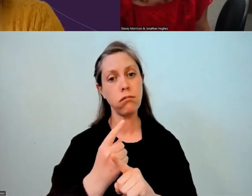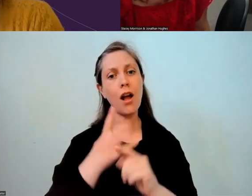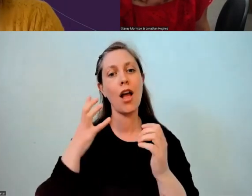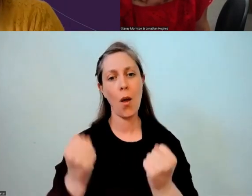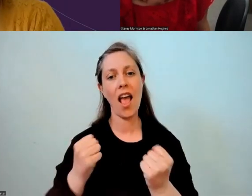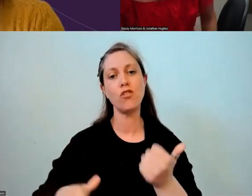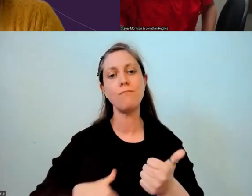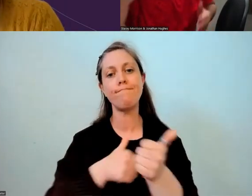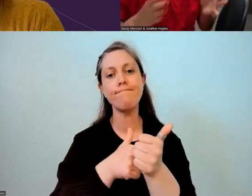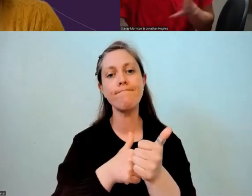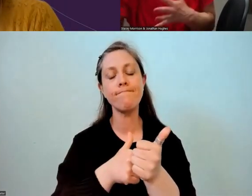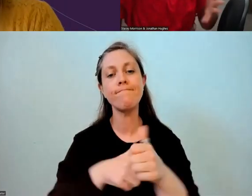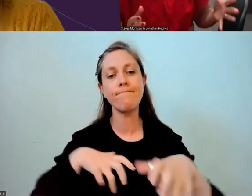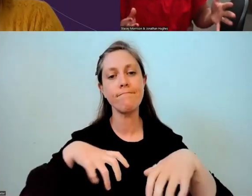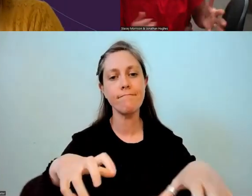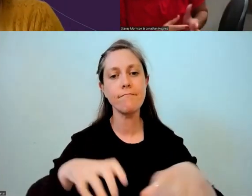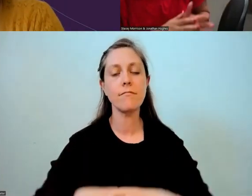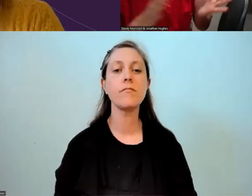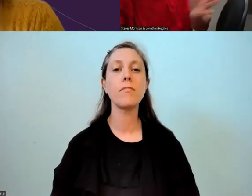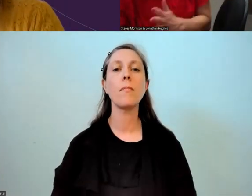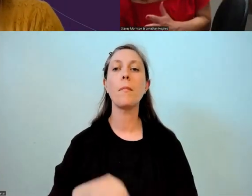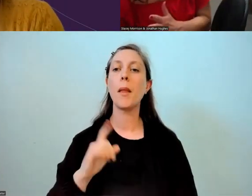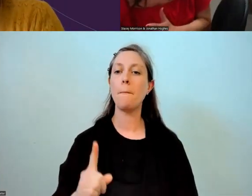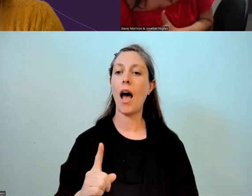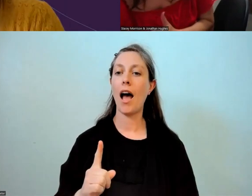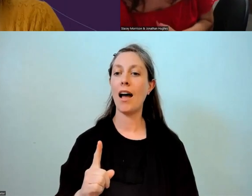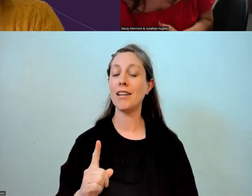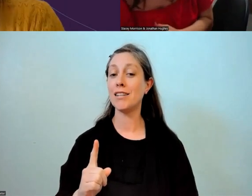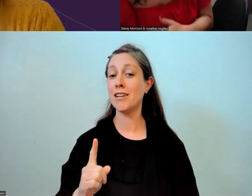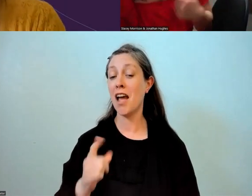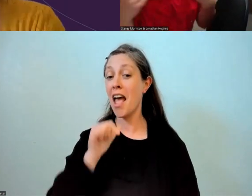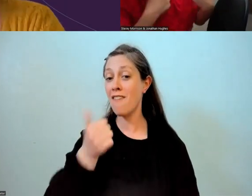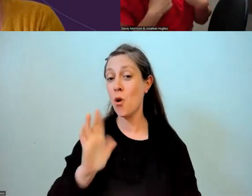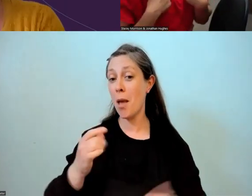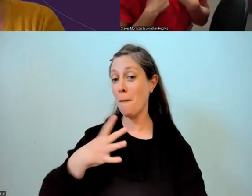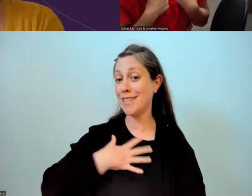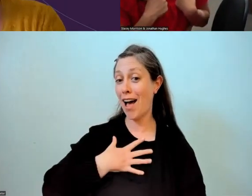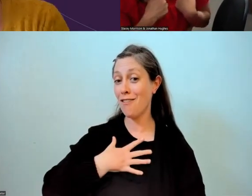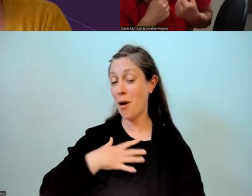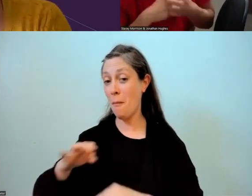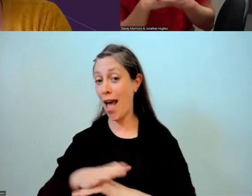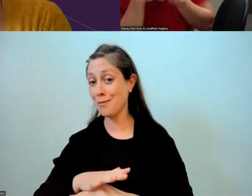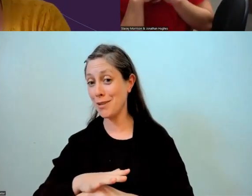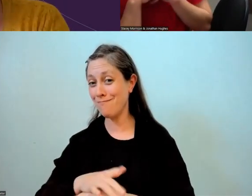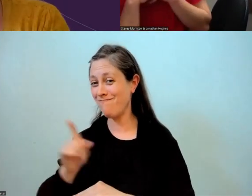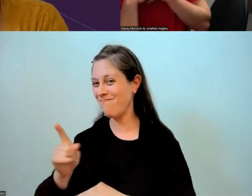And also that, between the two of us, he doesn't love meetings, and so it was gonna be me who's gonna do it.